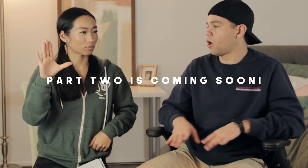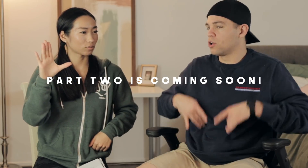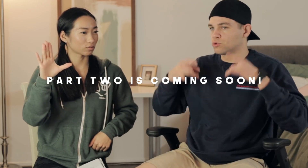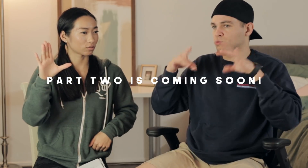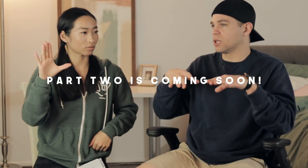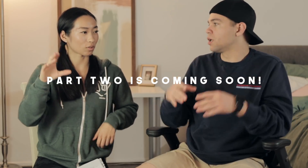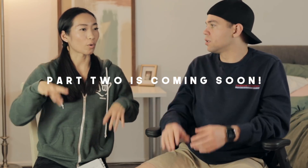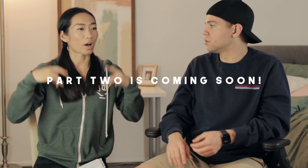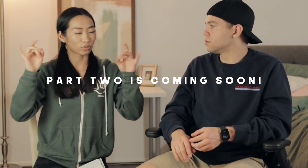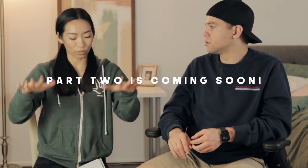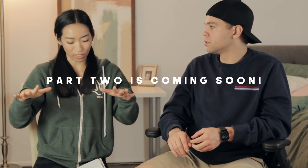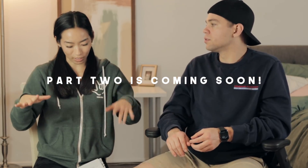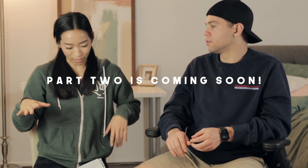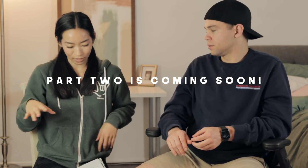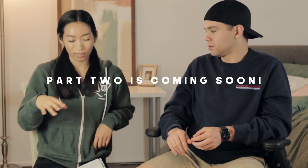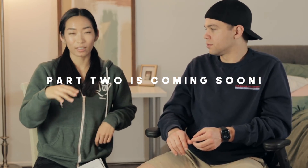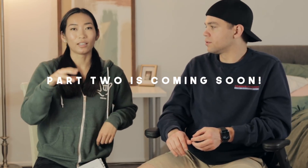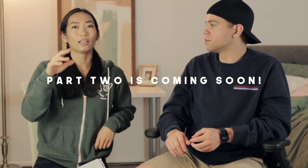R: Australia E: oh, Australia